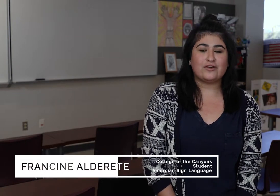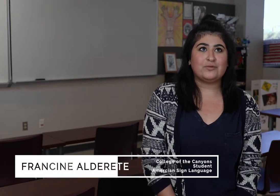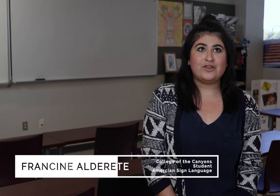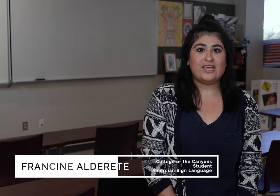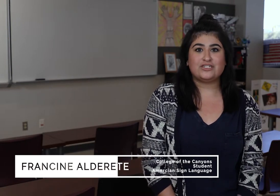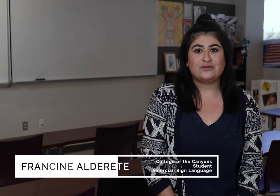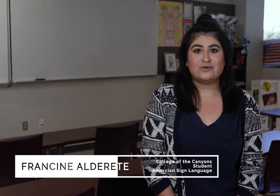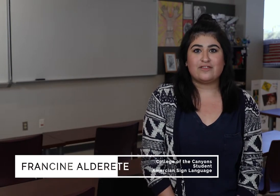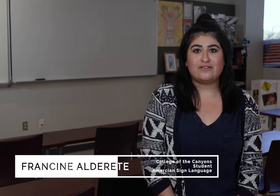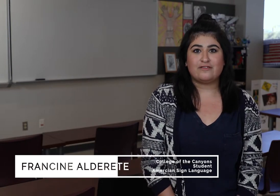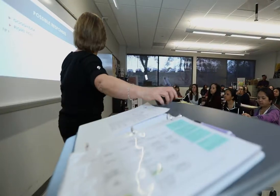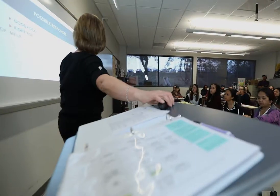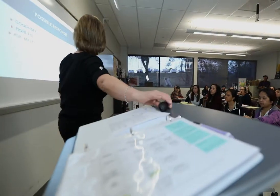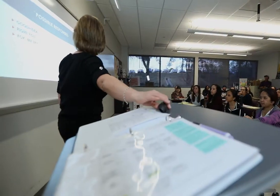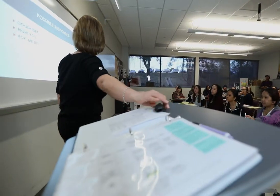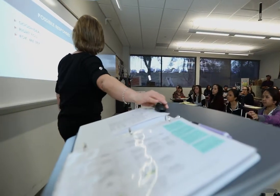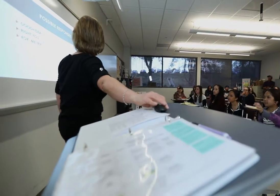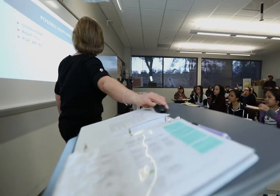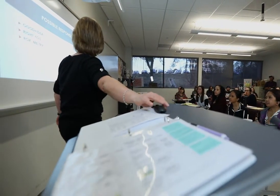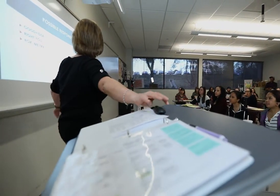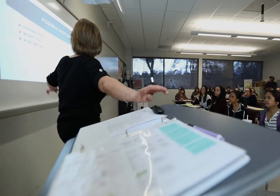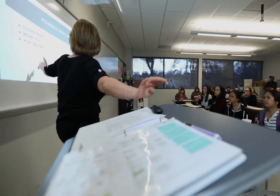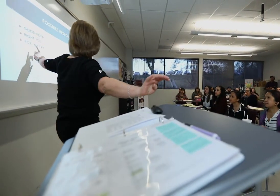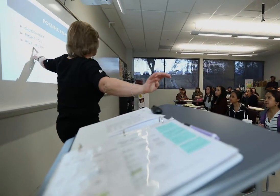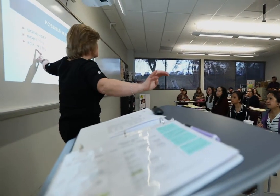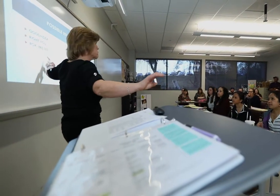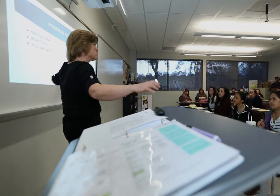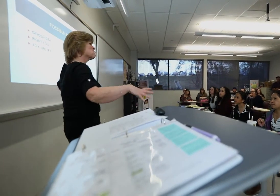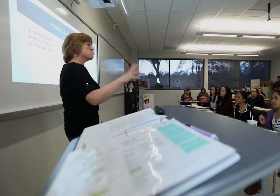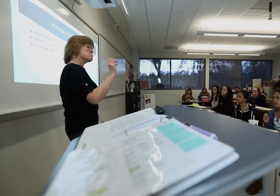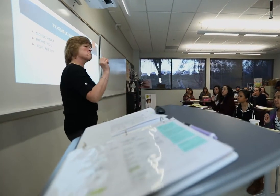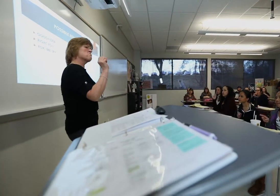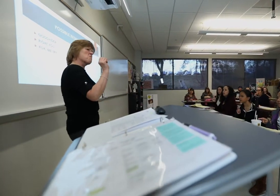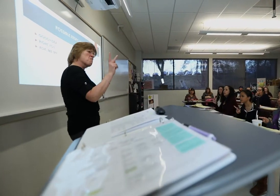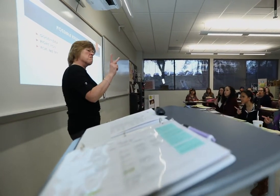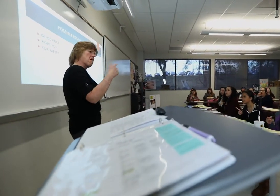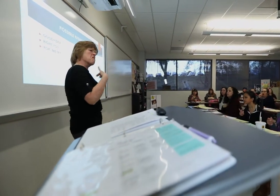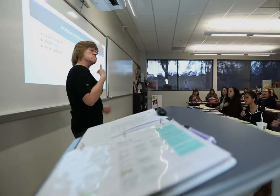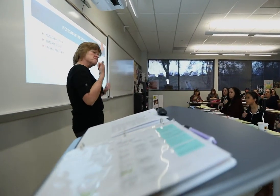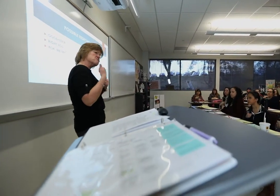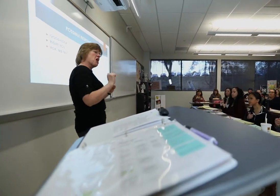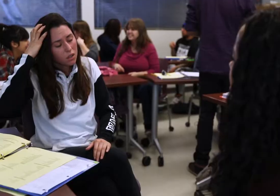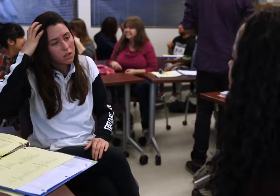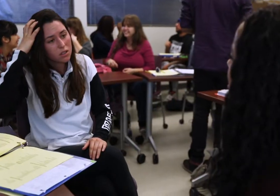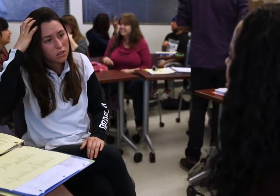communication with all kinds of people. I have been teaching sign 101 here at